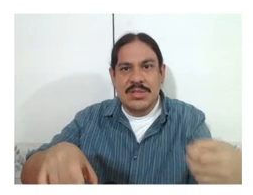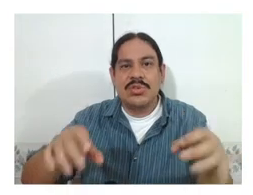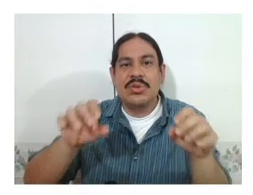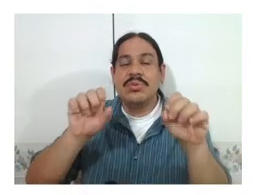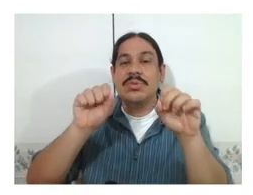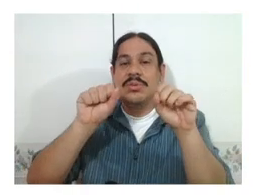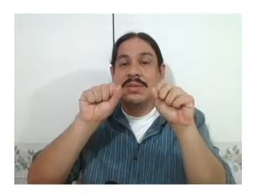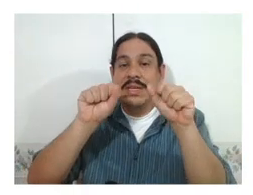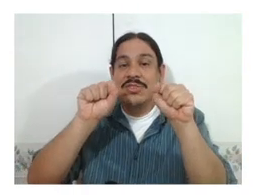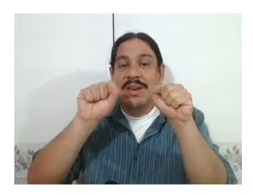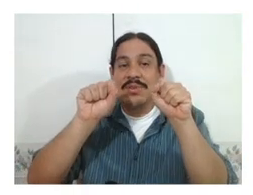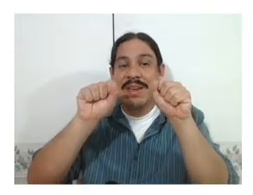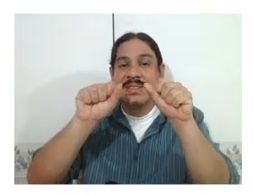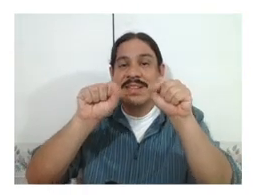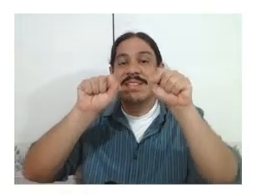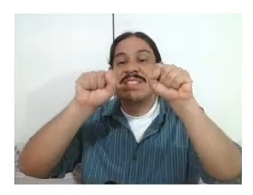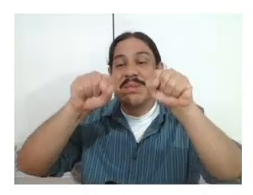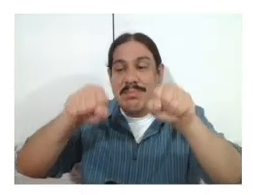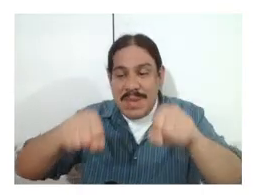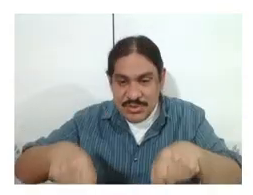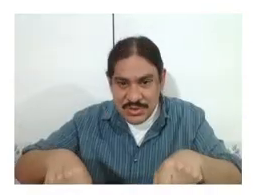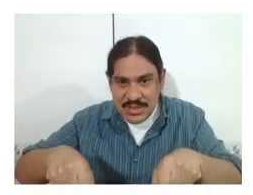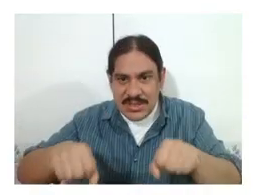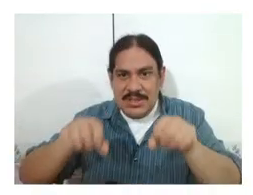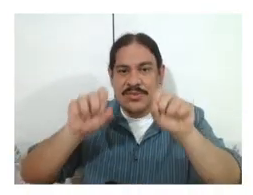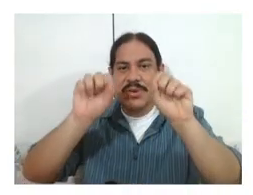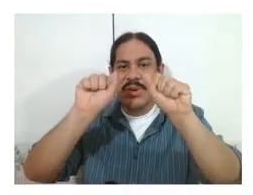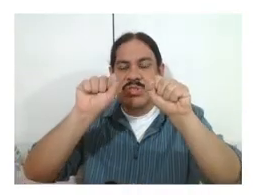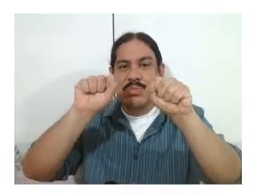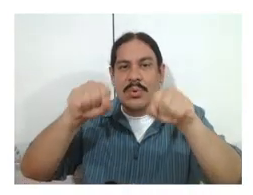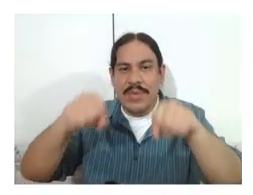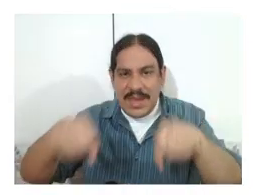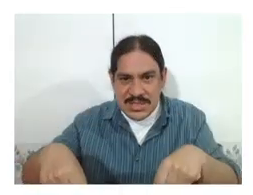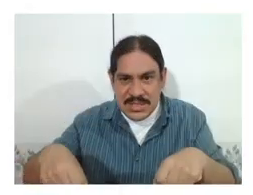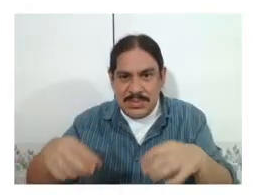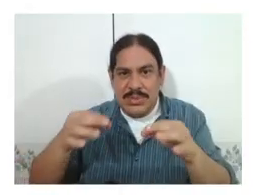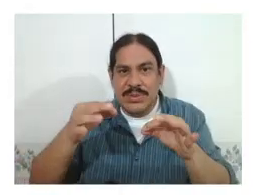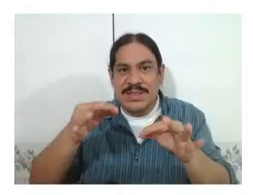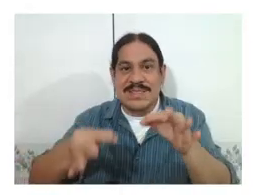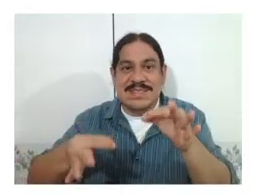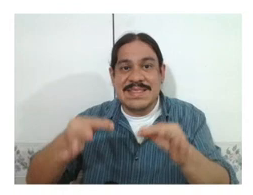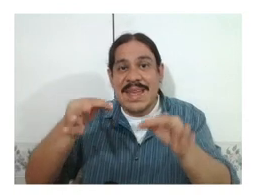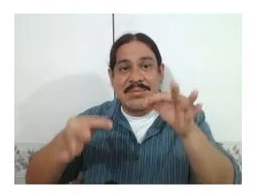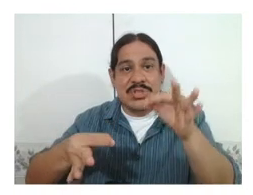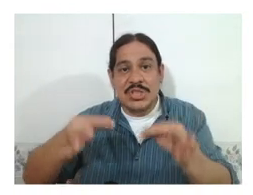so you need to have your hands in a symmetric configuration. both hands need